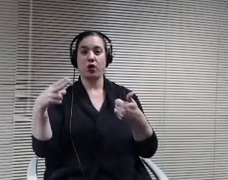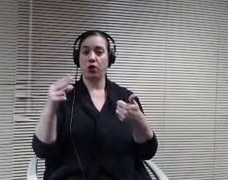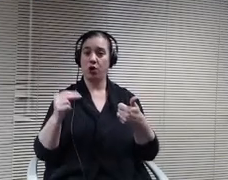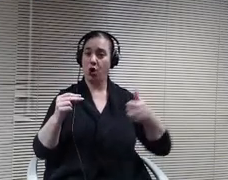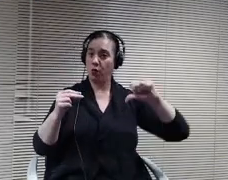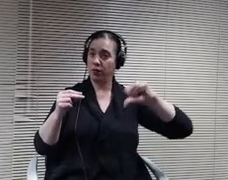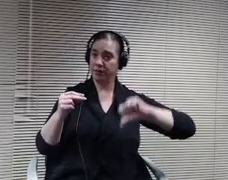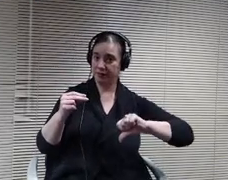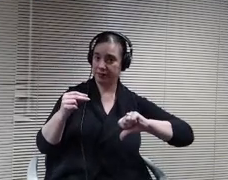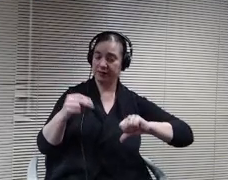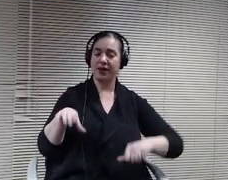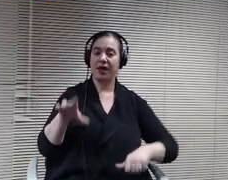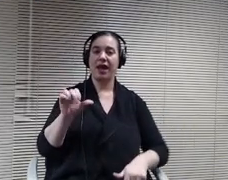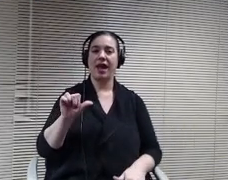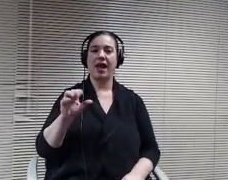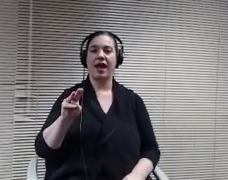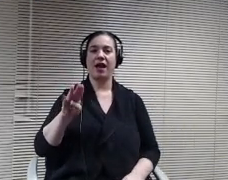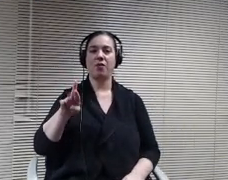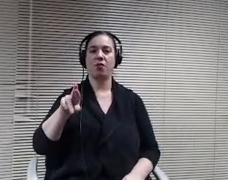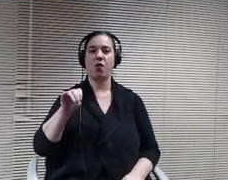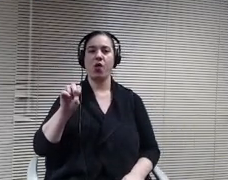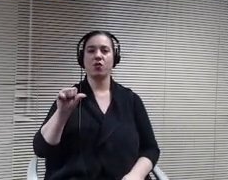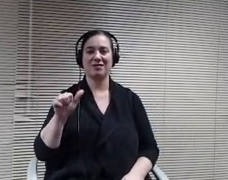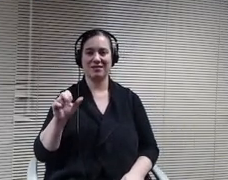and I board members. I.